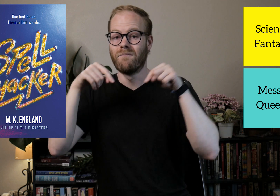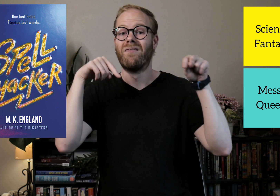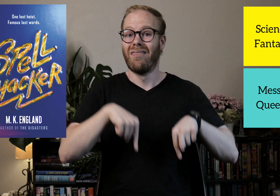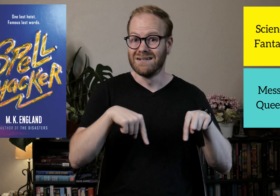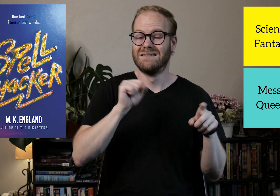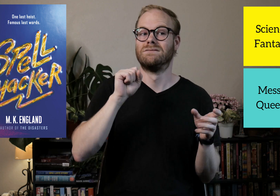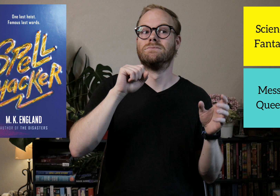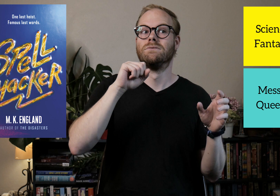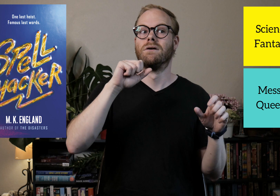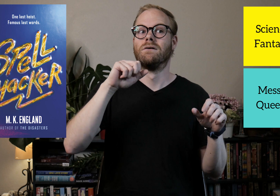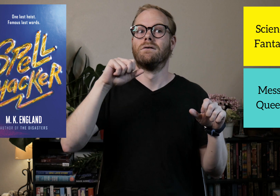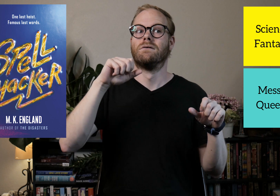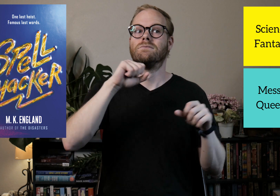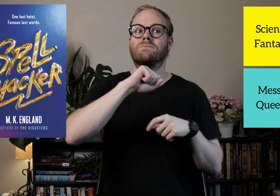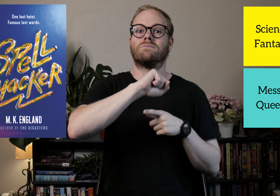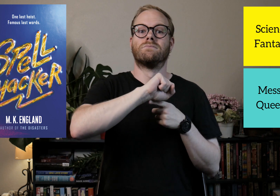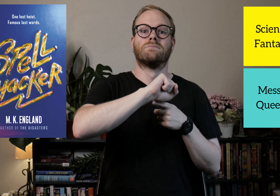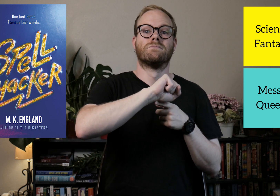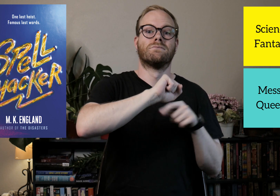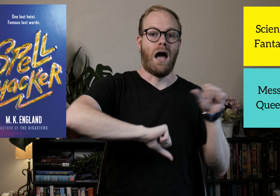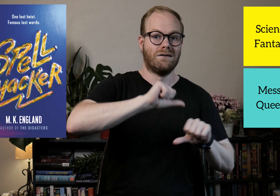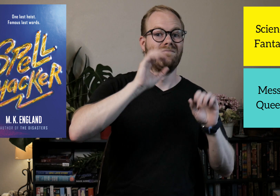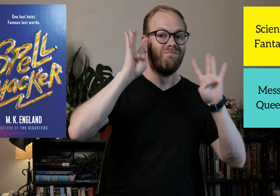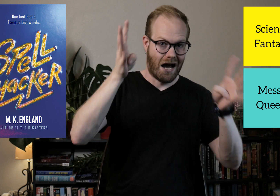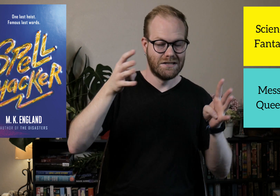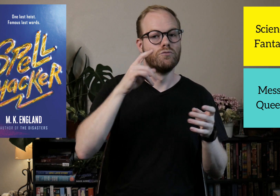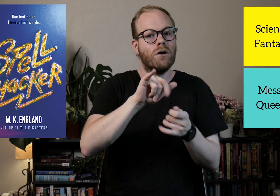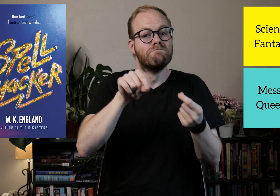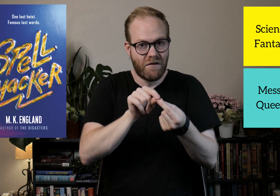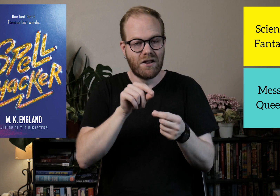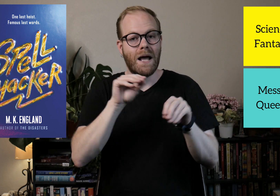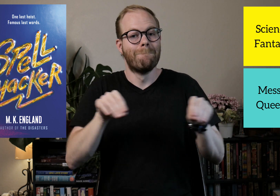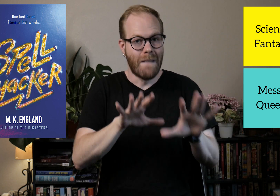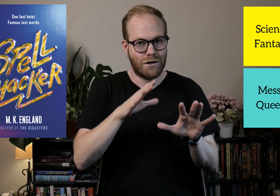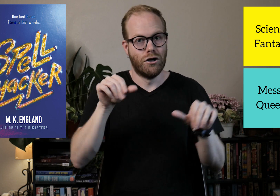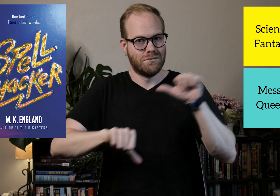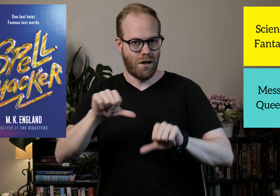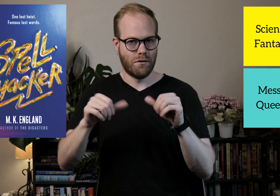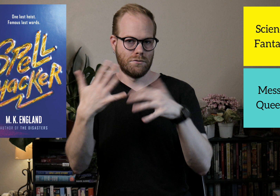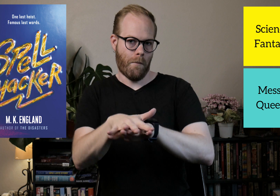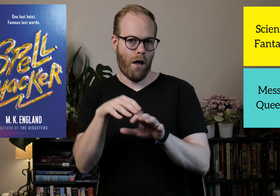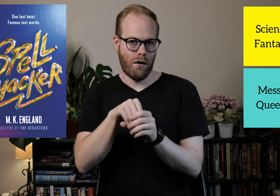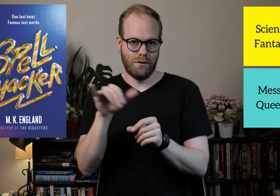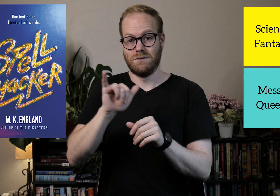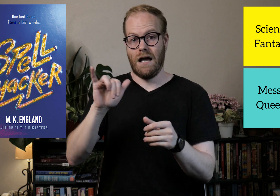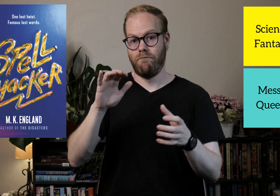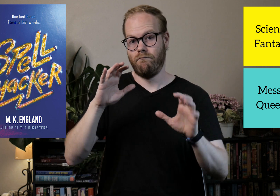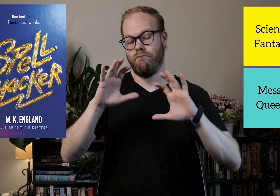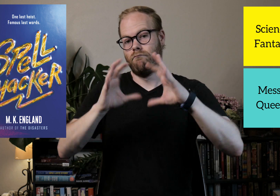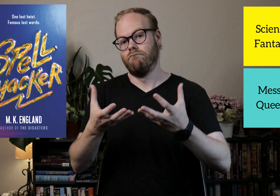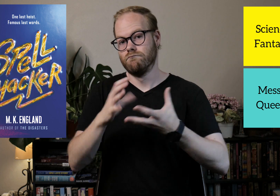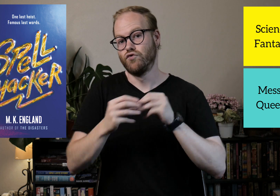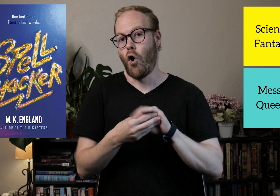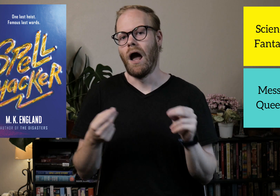This is science fantasy, so specifically, magic and science combined in the same story.